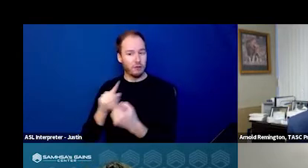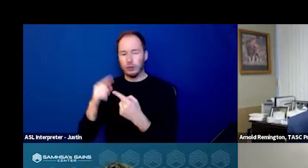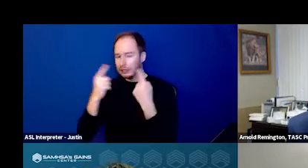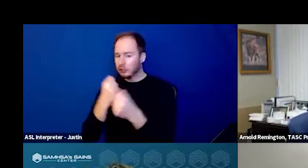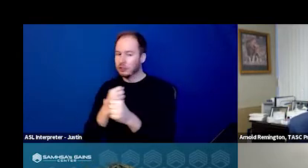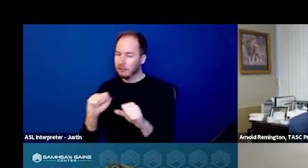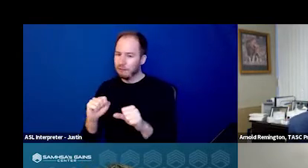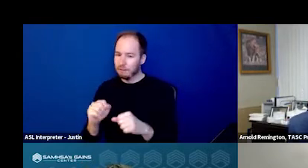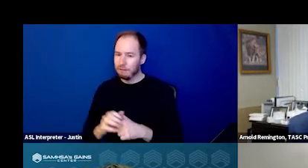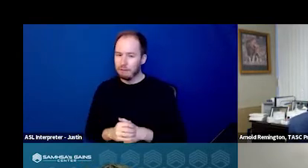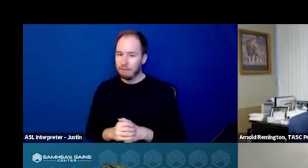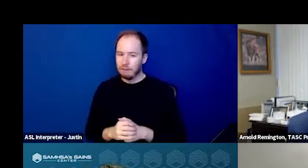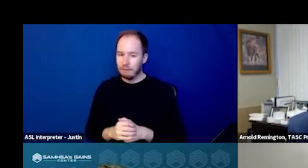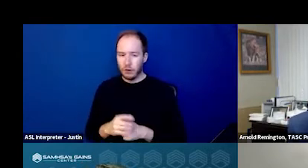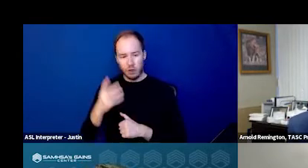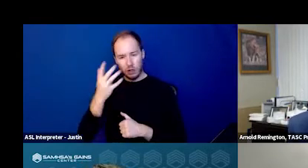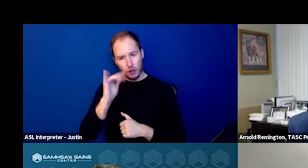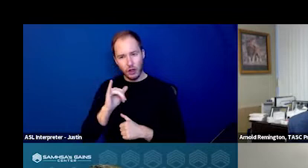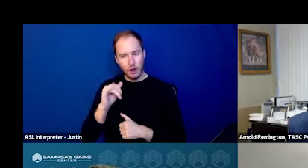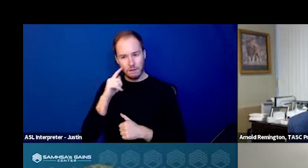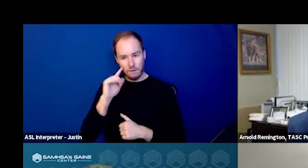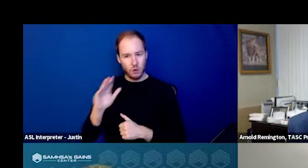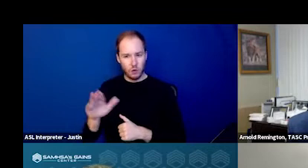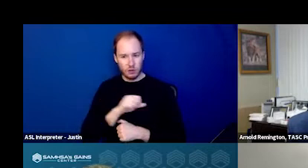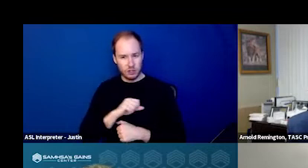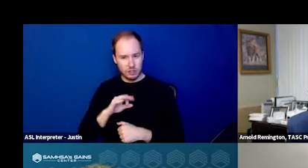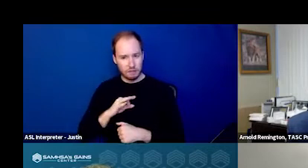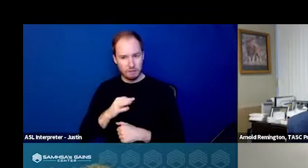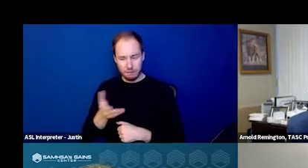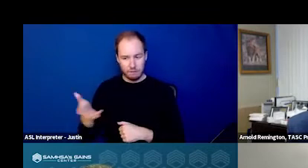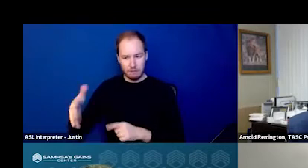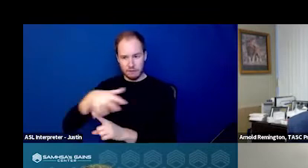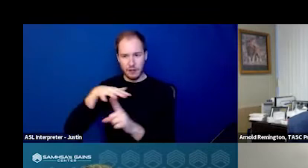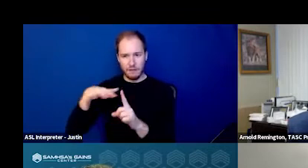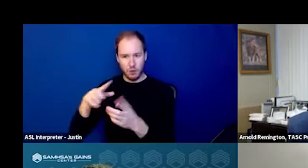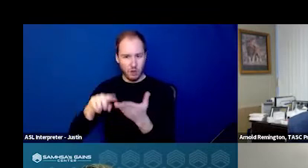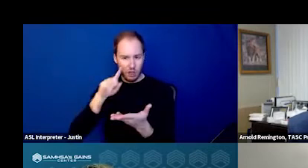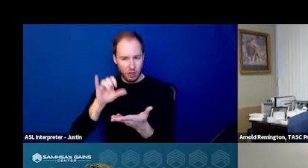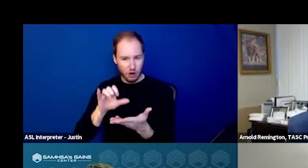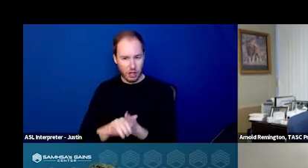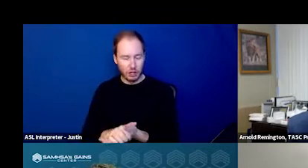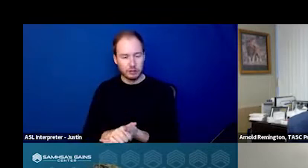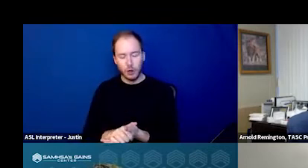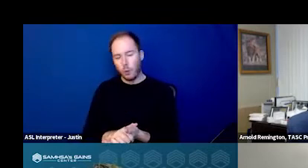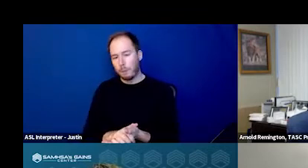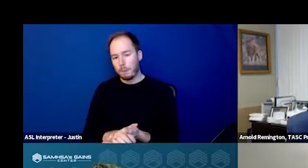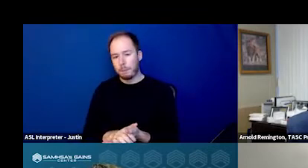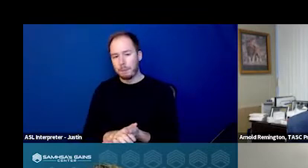and what that looks like in the, that environment. So that's one factor.